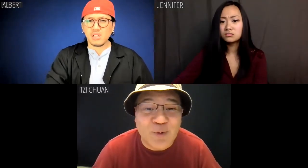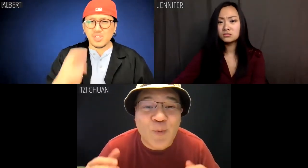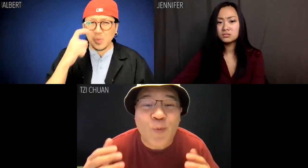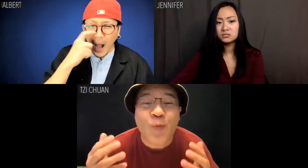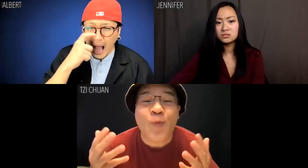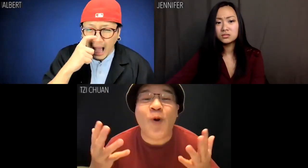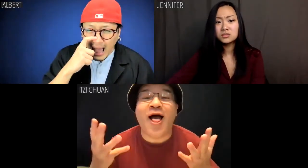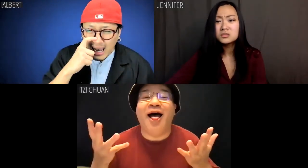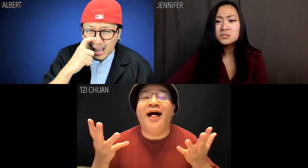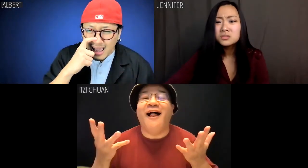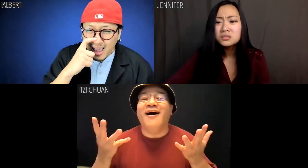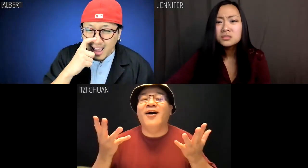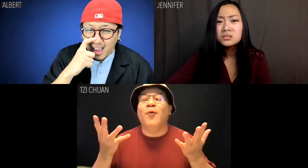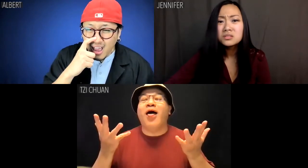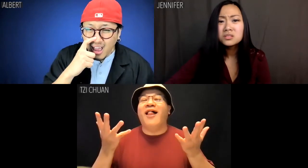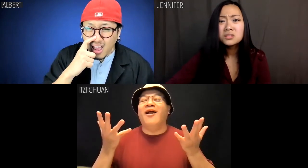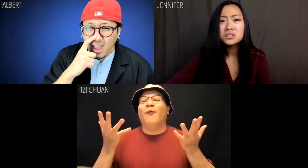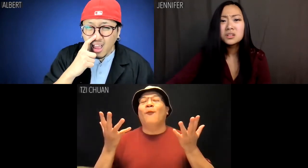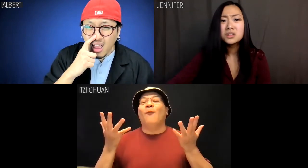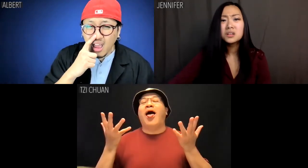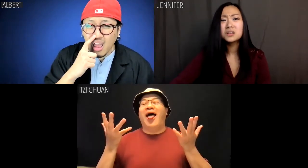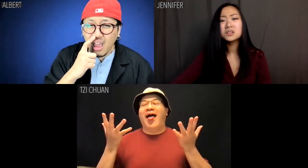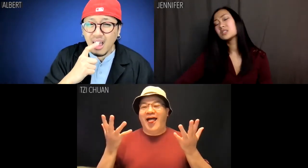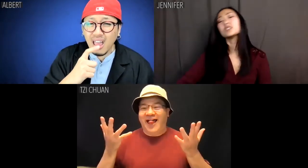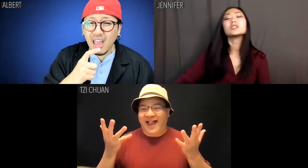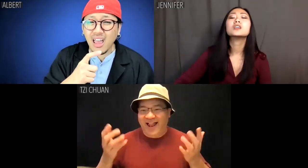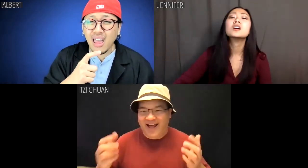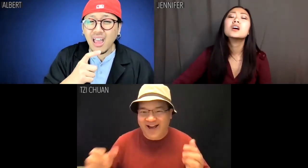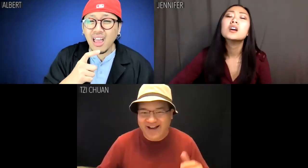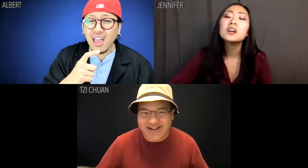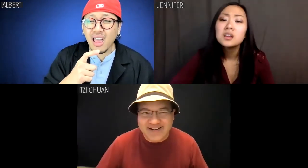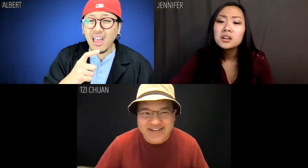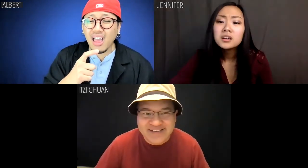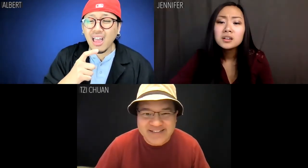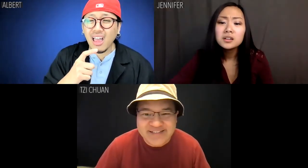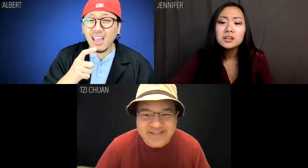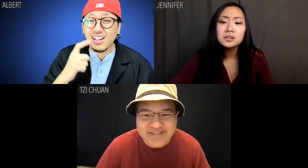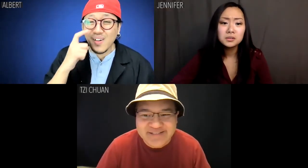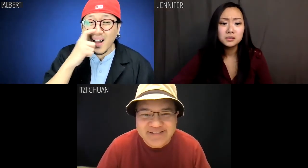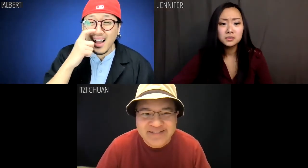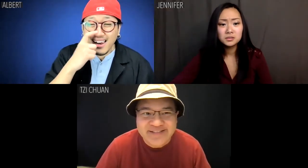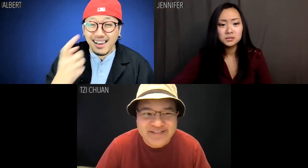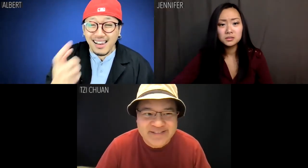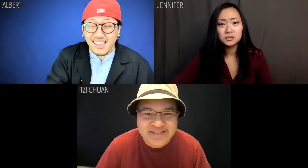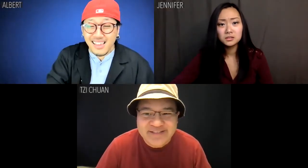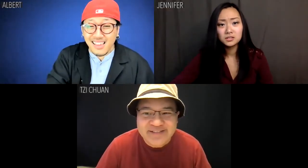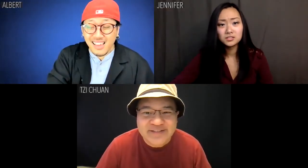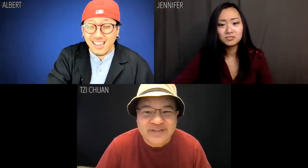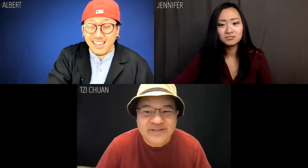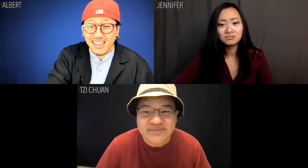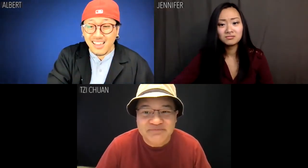Tzi Chuan: Well, well, well. Albert: Tzi Chuan?